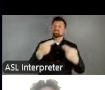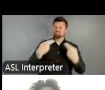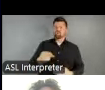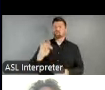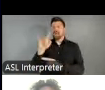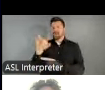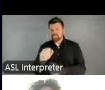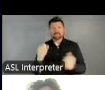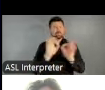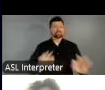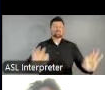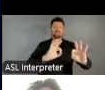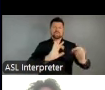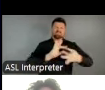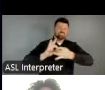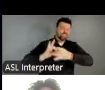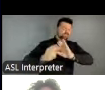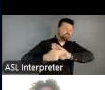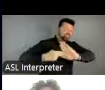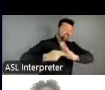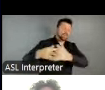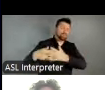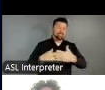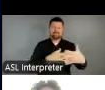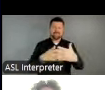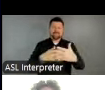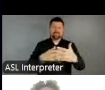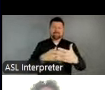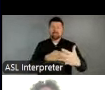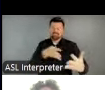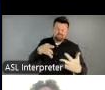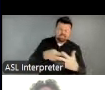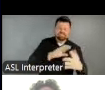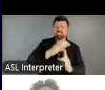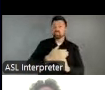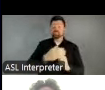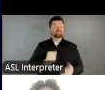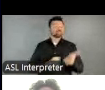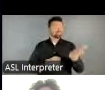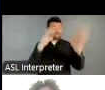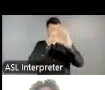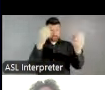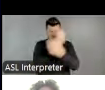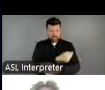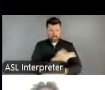might and dynamism. President Biden has provided much needed COVID relief at a time when cultural